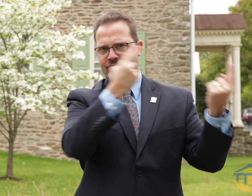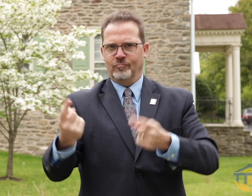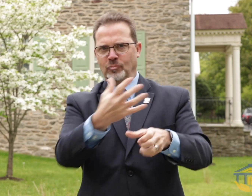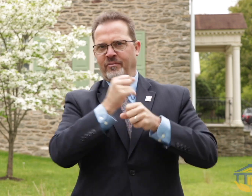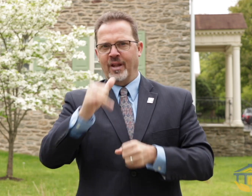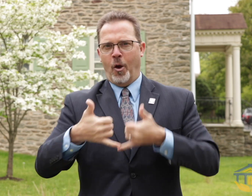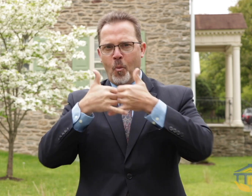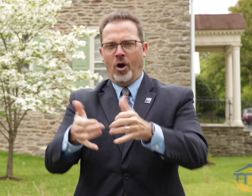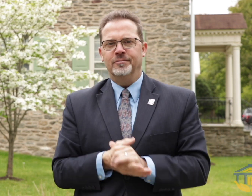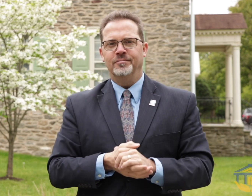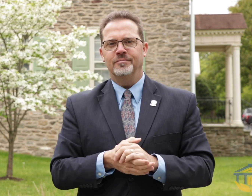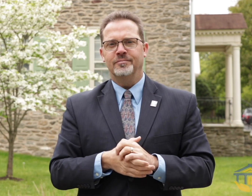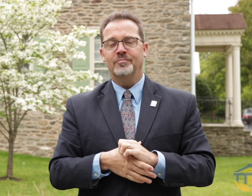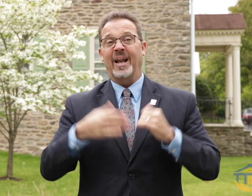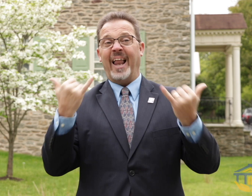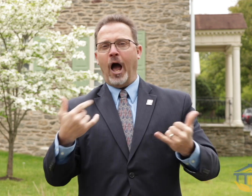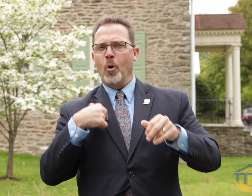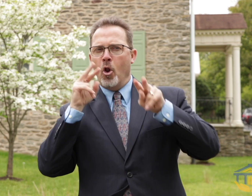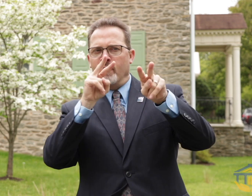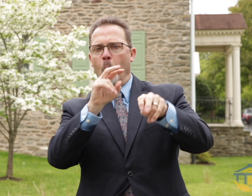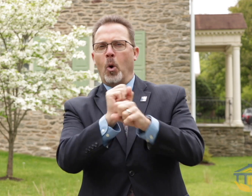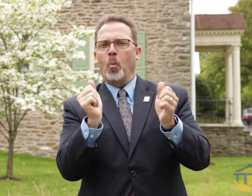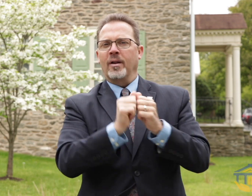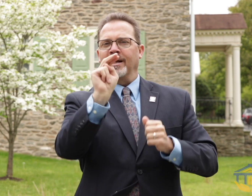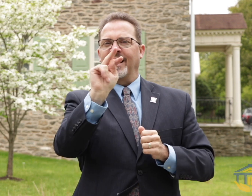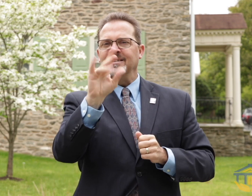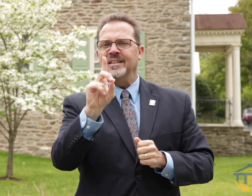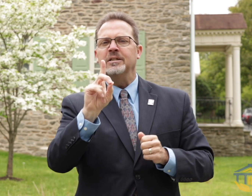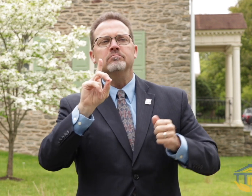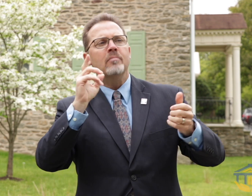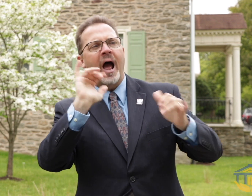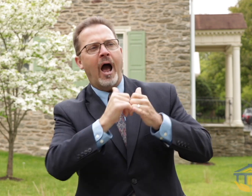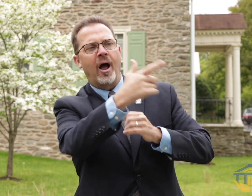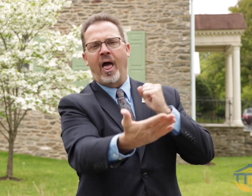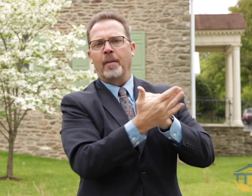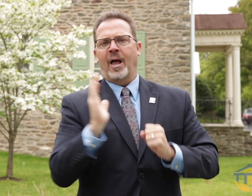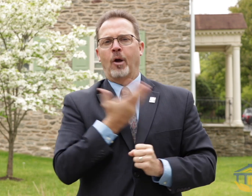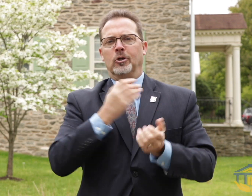here on June 7th to honor him with the award. We are also excited that we will